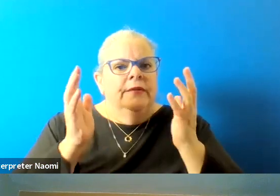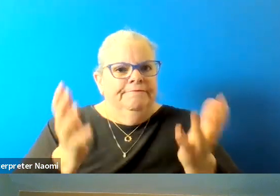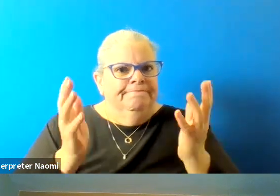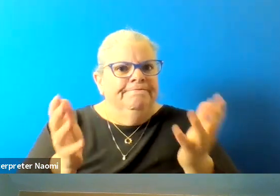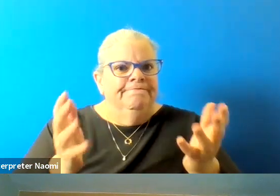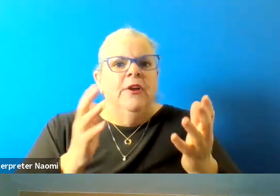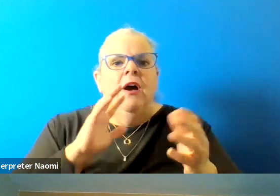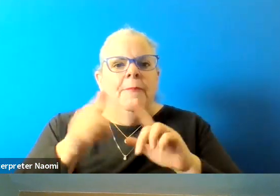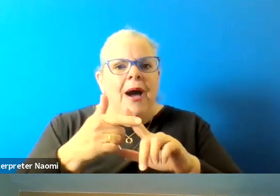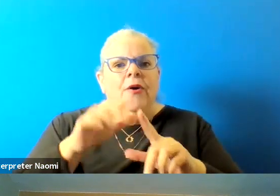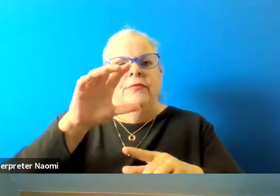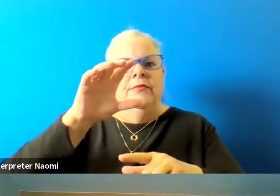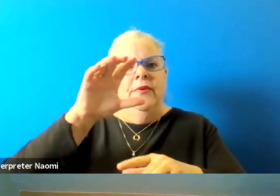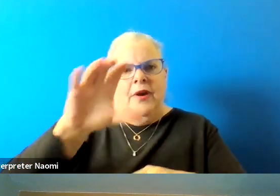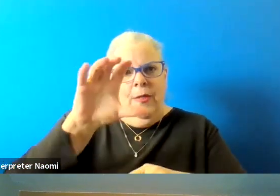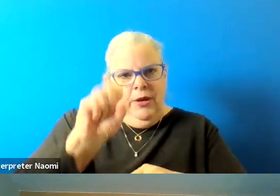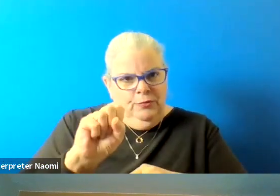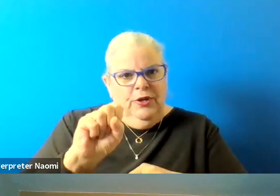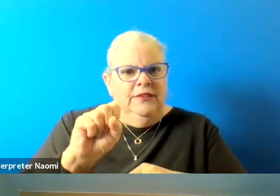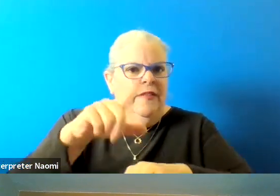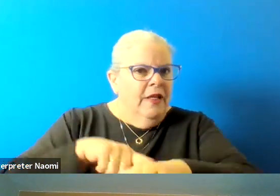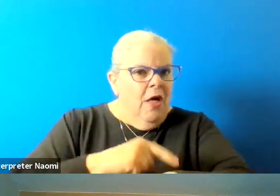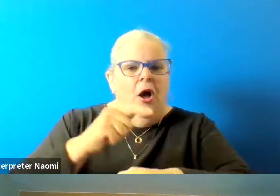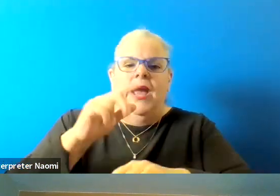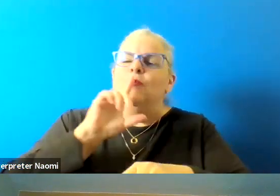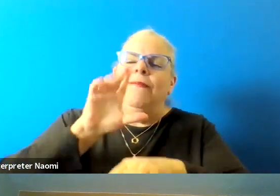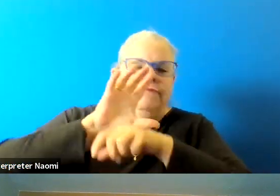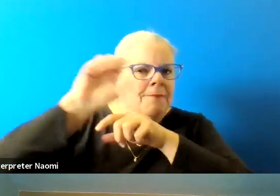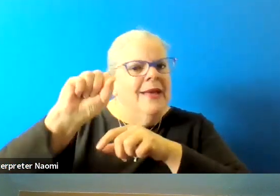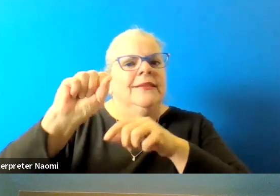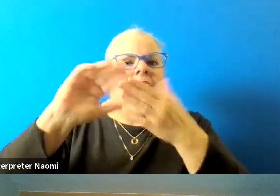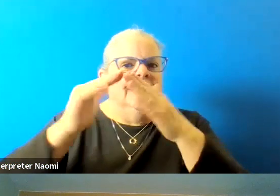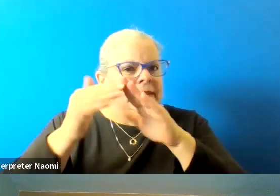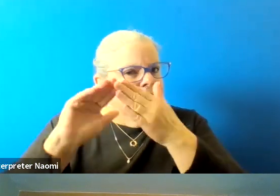and the long and amazing history that Colorado Springs has with disability civil rights.